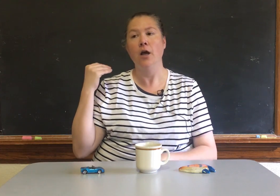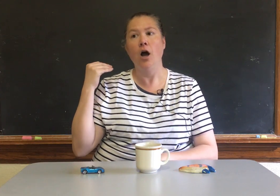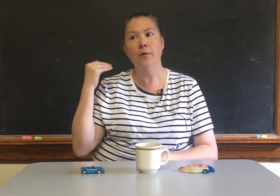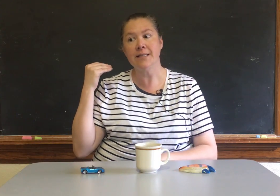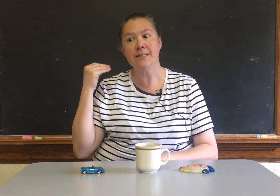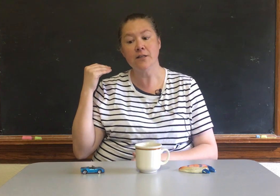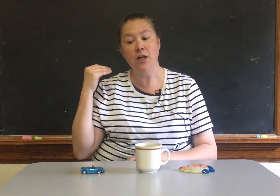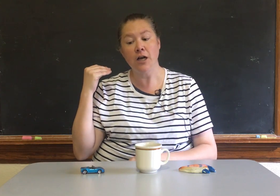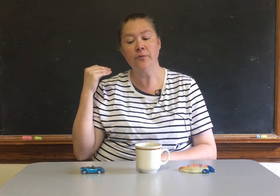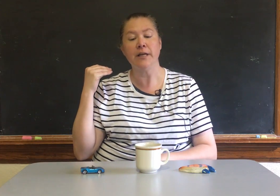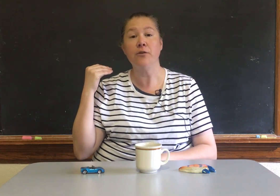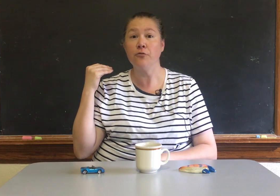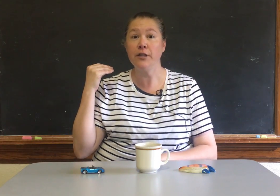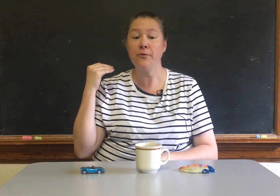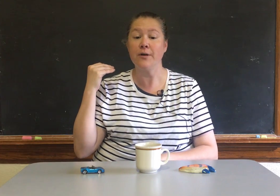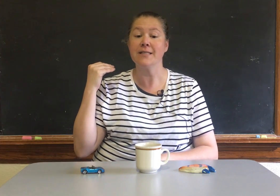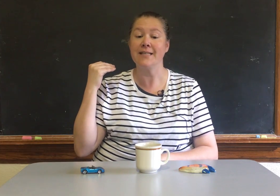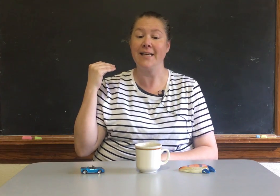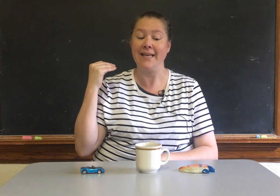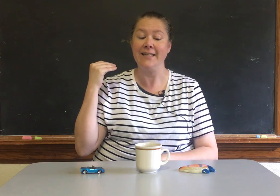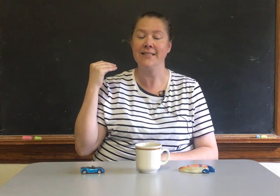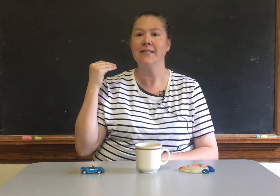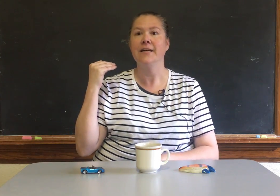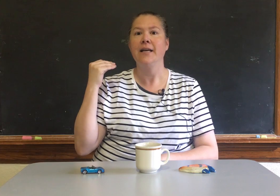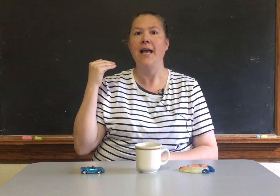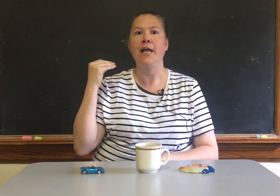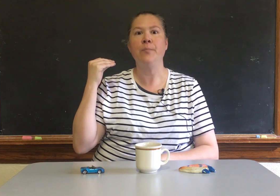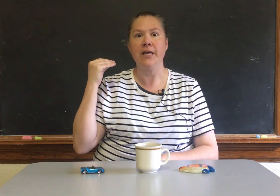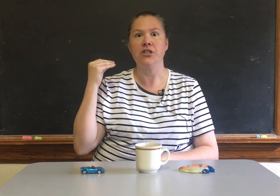Oh, he's still hungry. He really wants to eat a bish